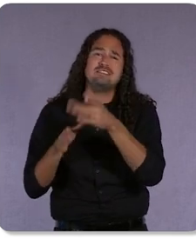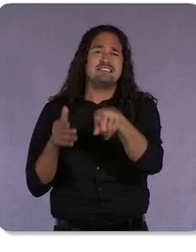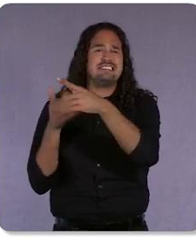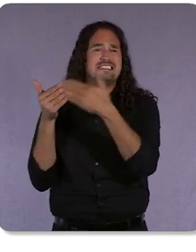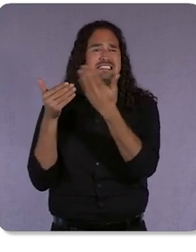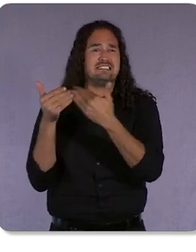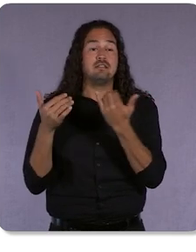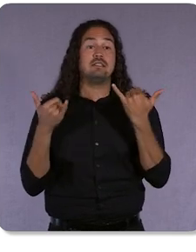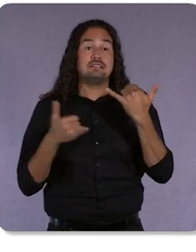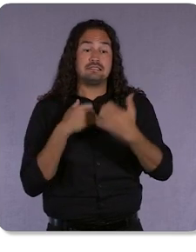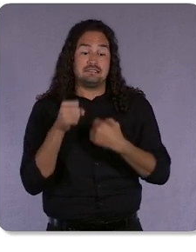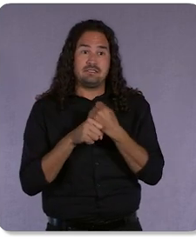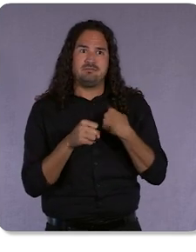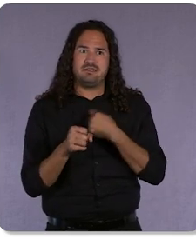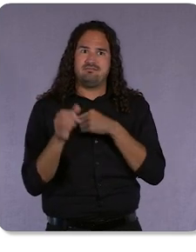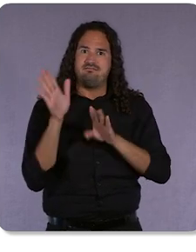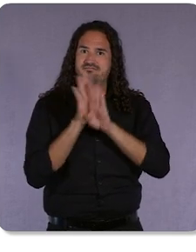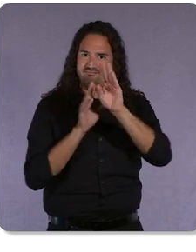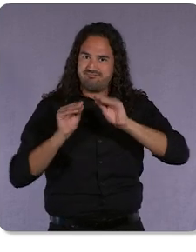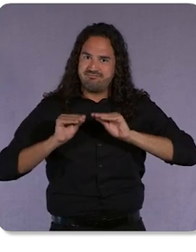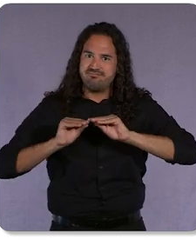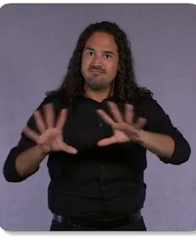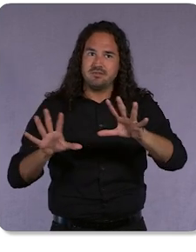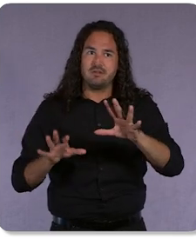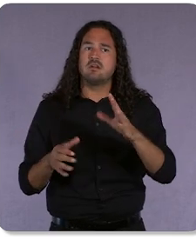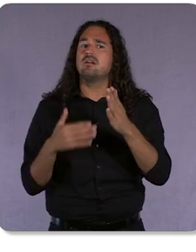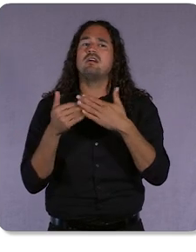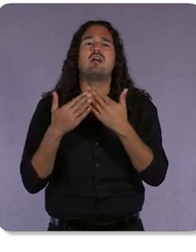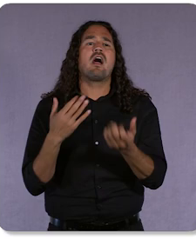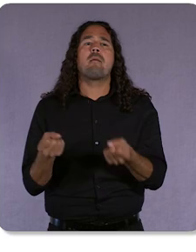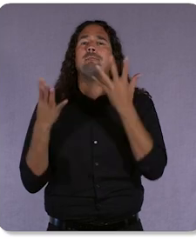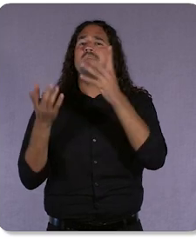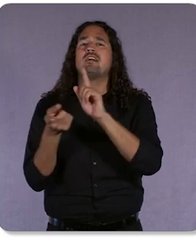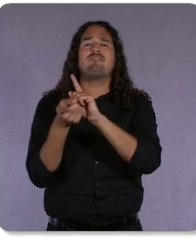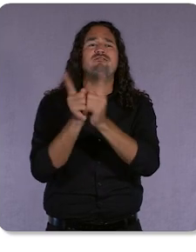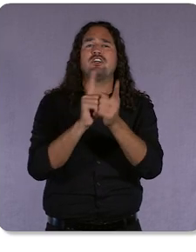available regardless of conversion volume. We’ve also made data-driven attribution the